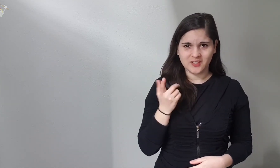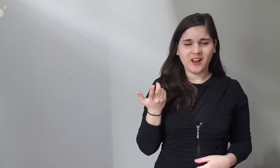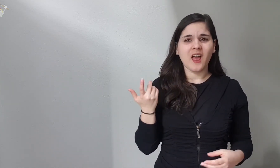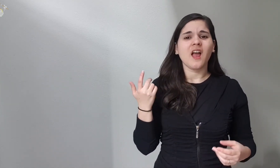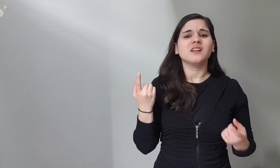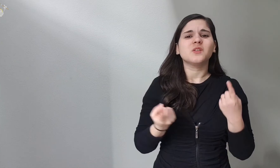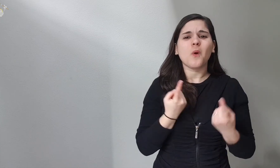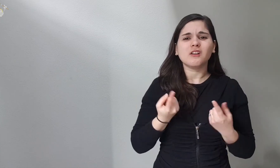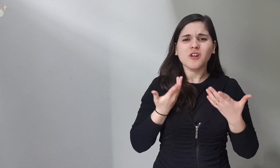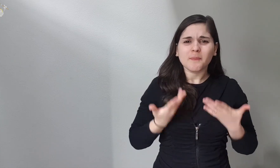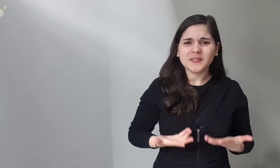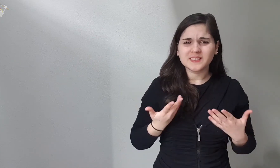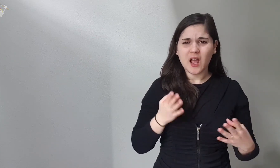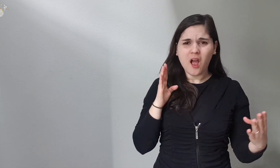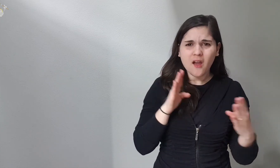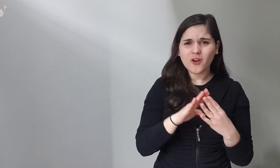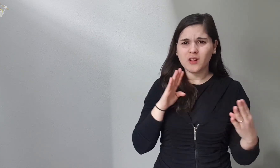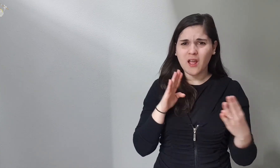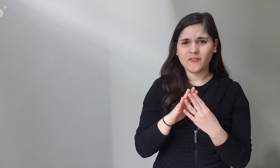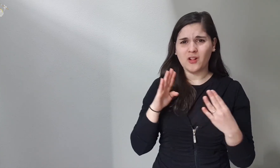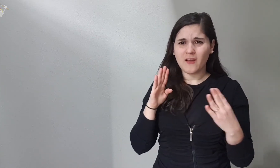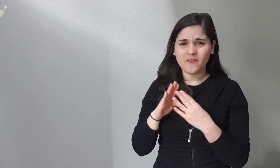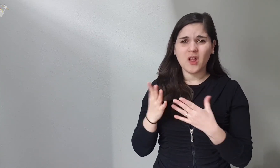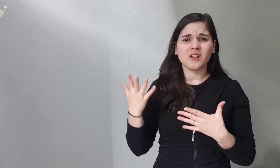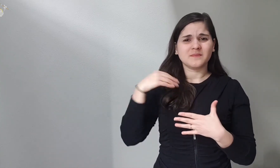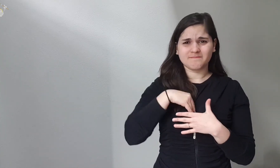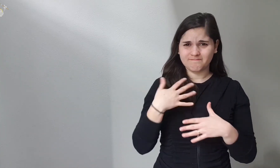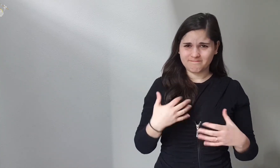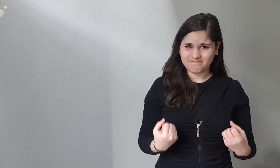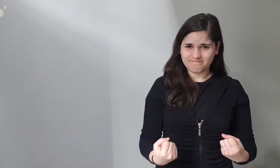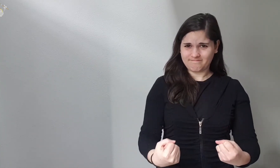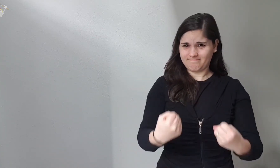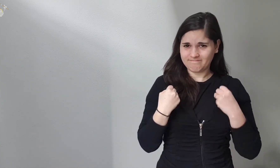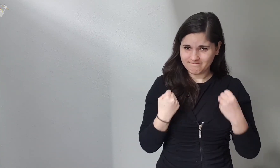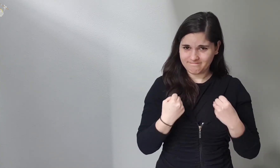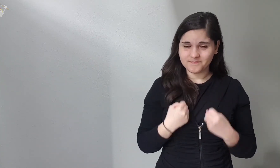faces many heavy situations that strengthen her.